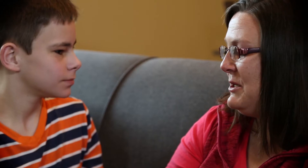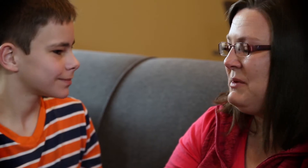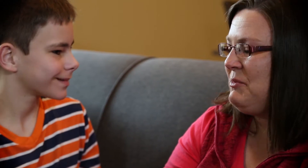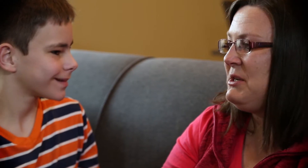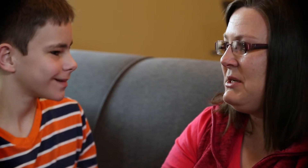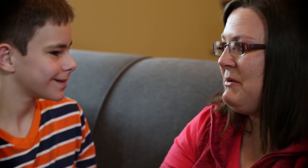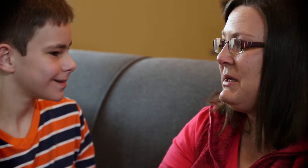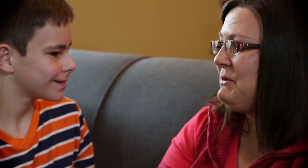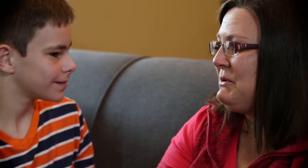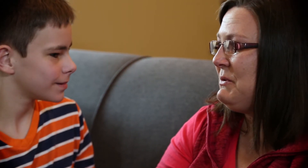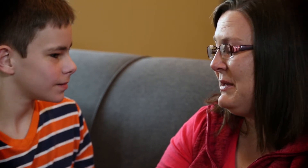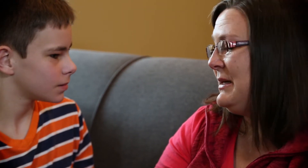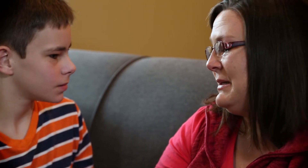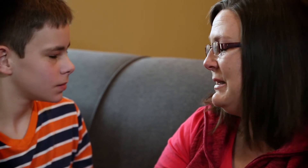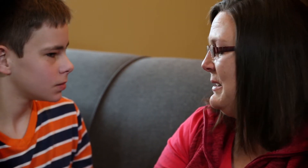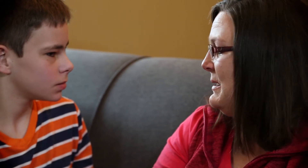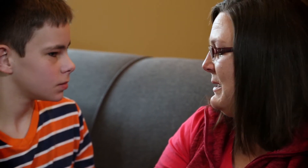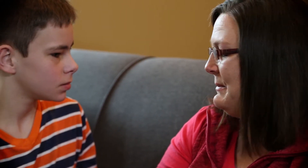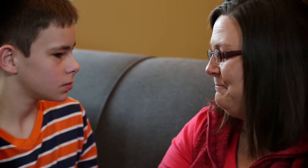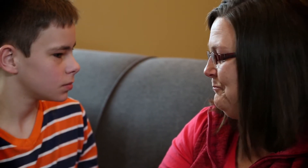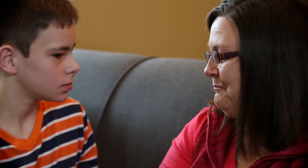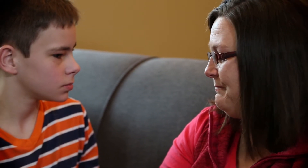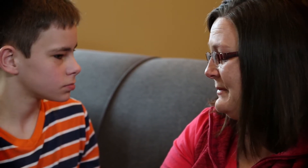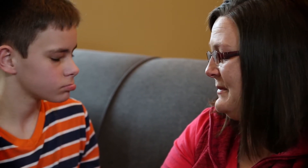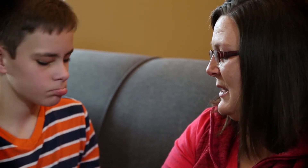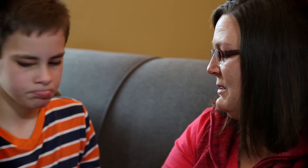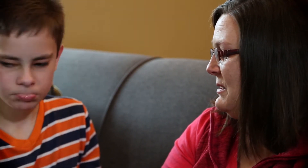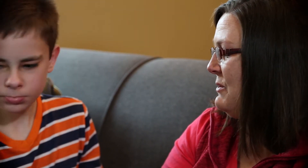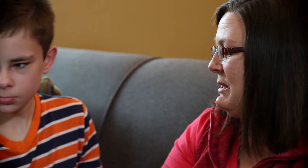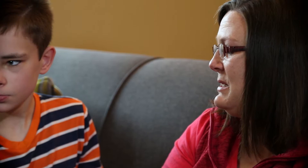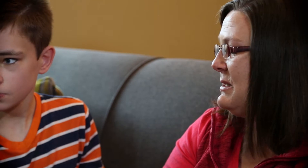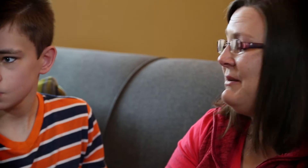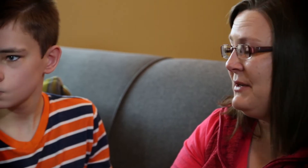much we appreciate what you do, now that he's not frustrated,